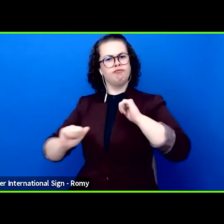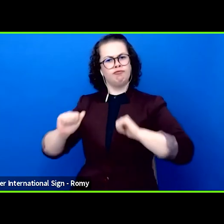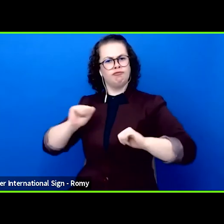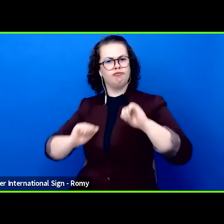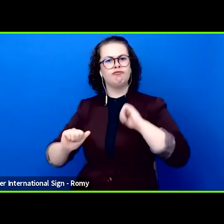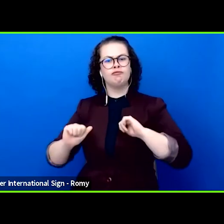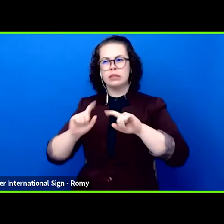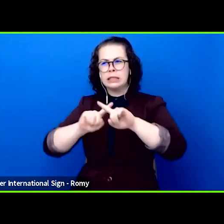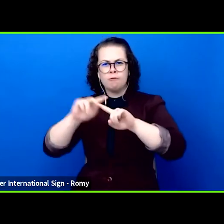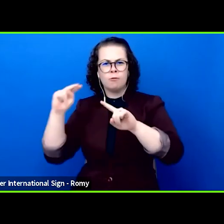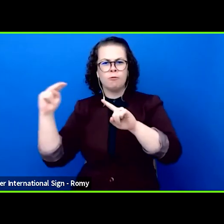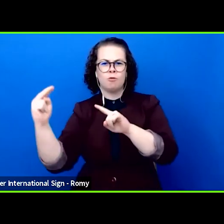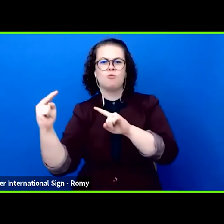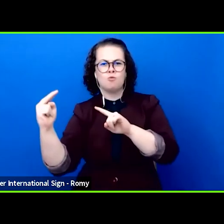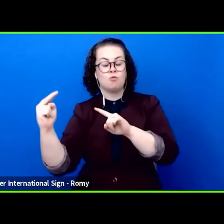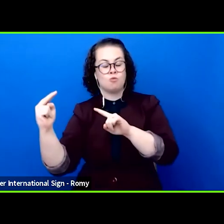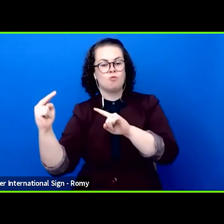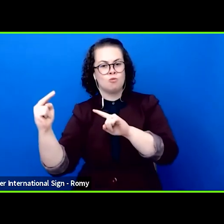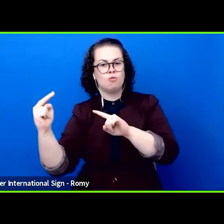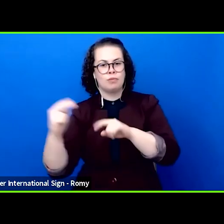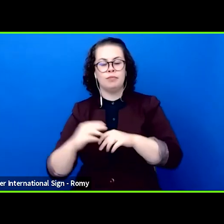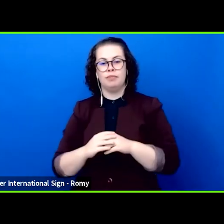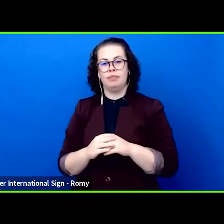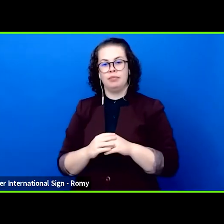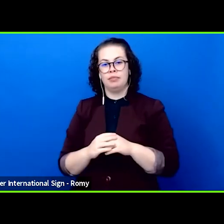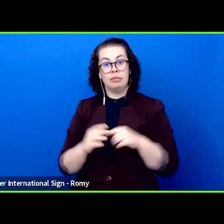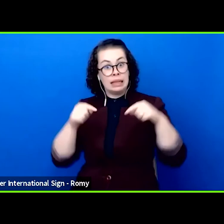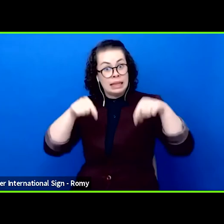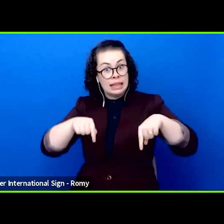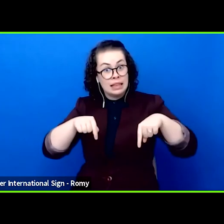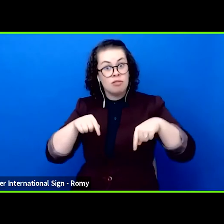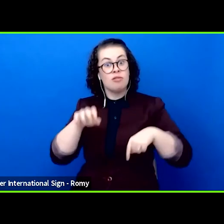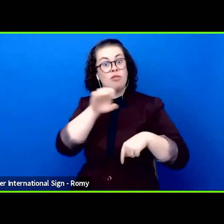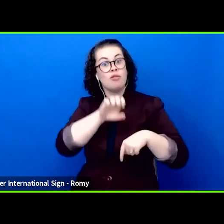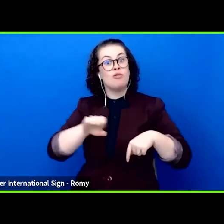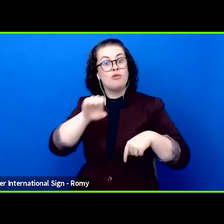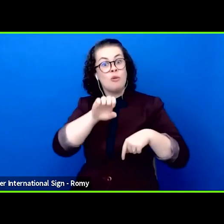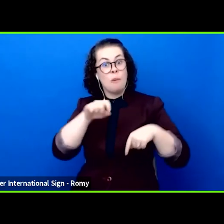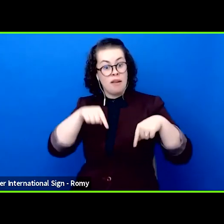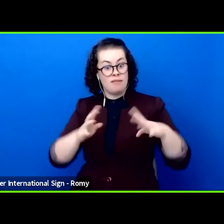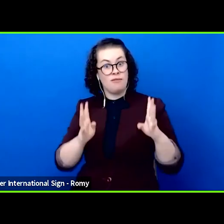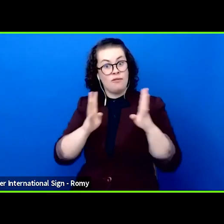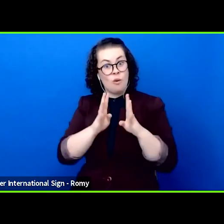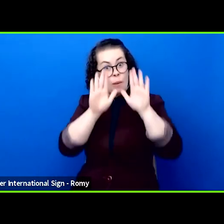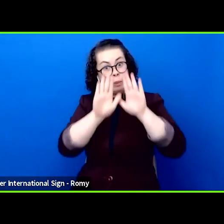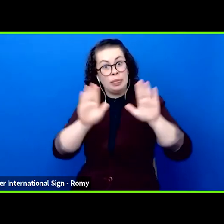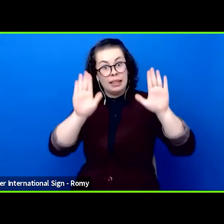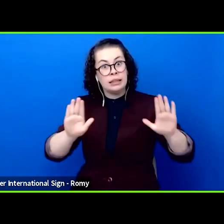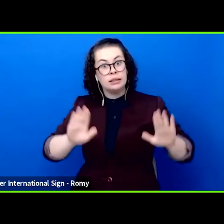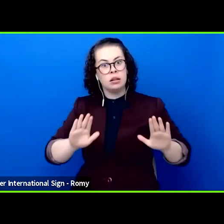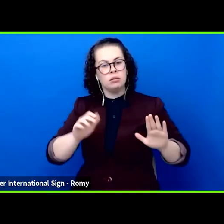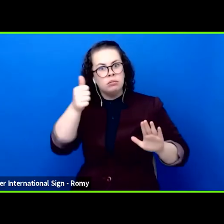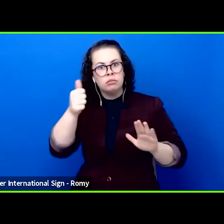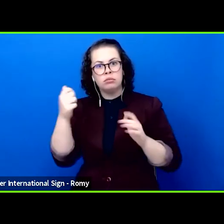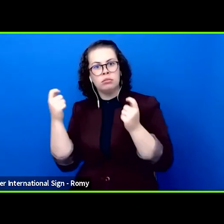with political decision makers also to discuss the challenges for European culture and arts caused by